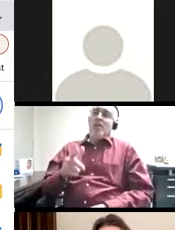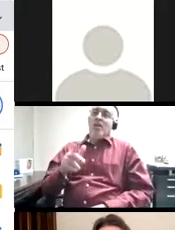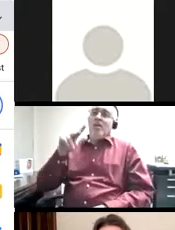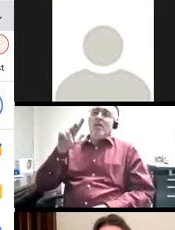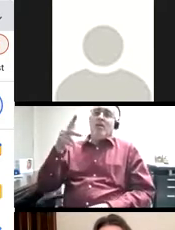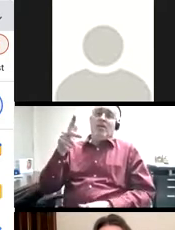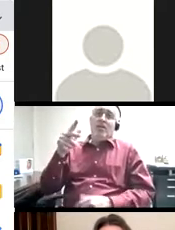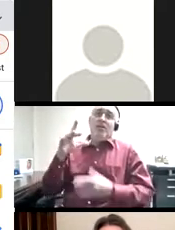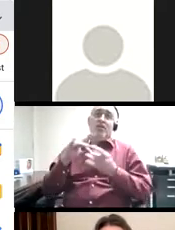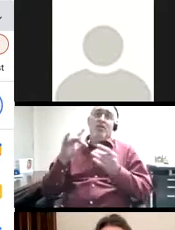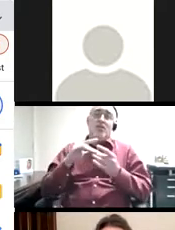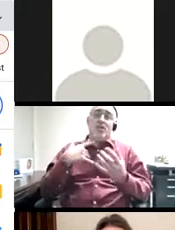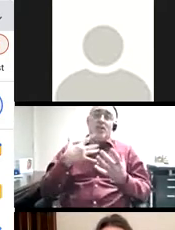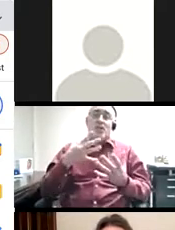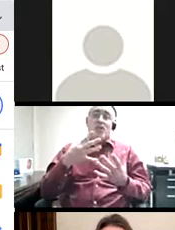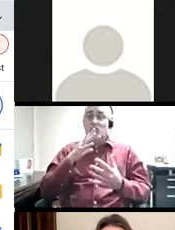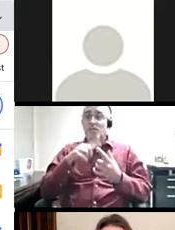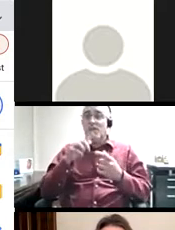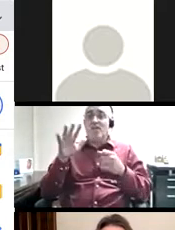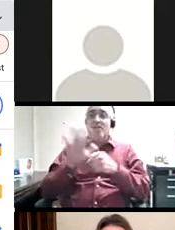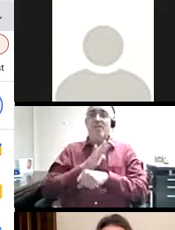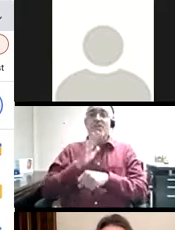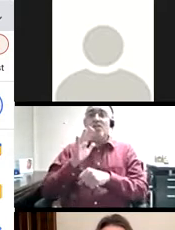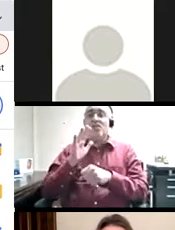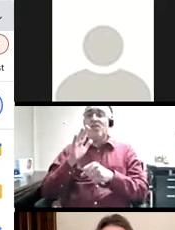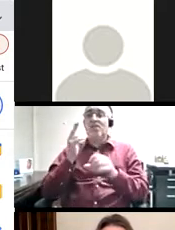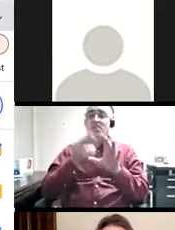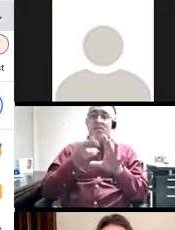For the third story, I want to celebrate full participation, which is something we talk a lot